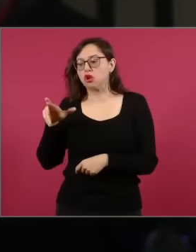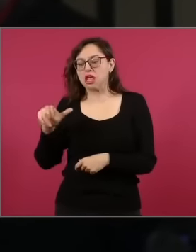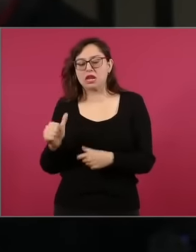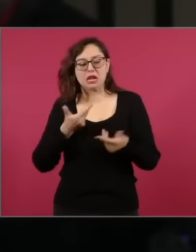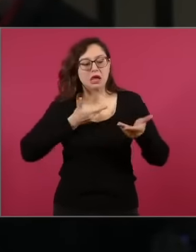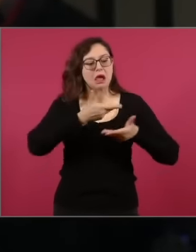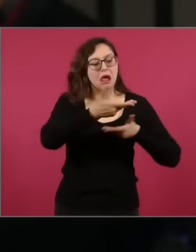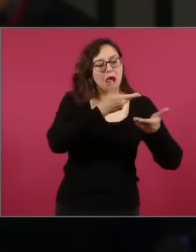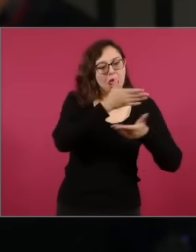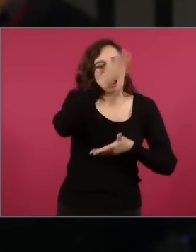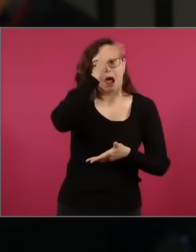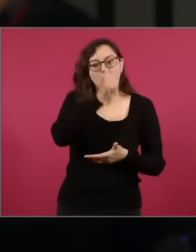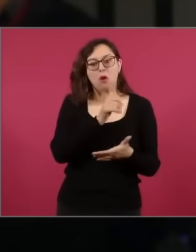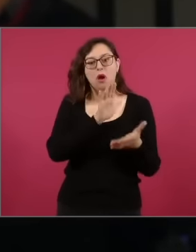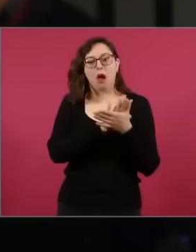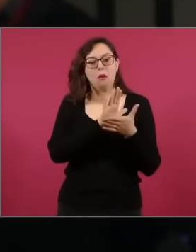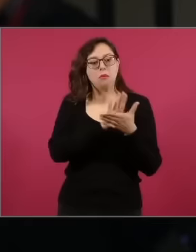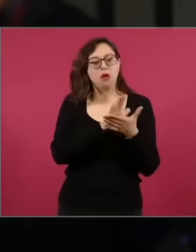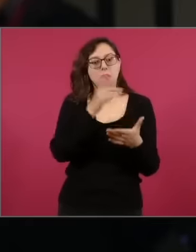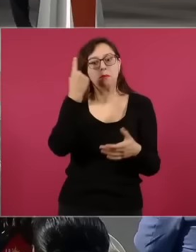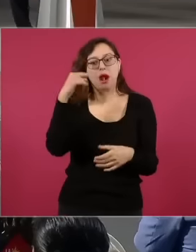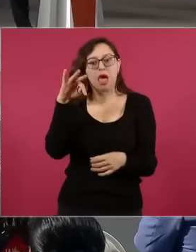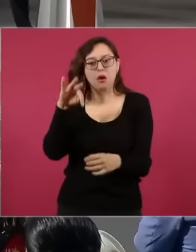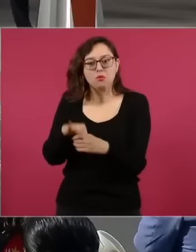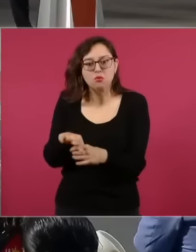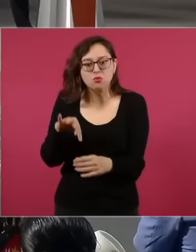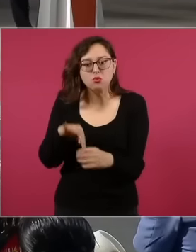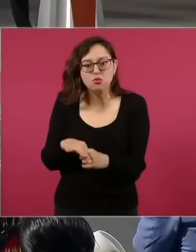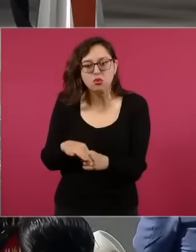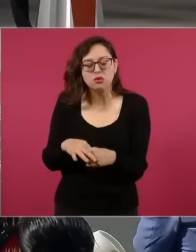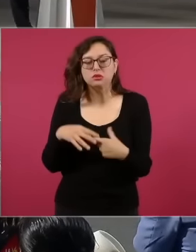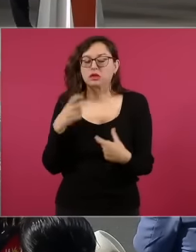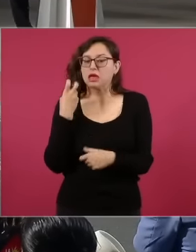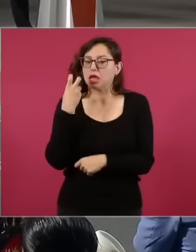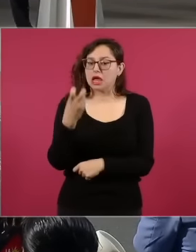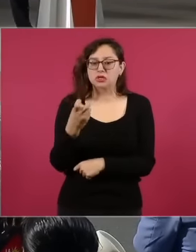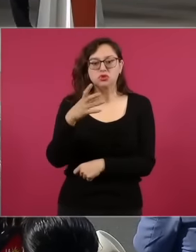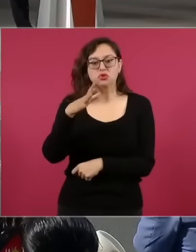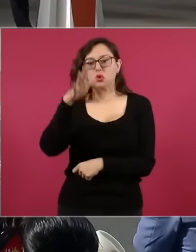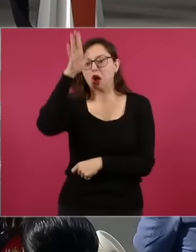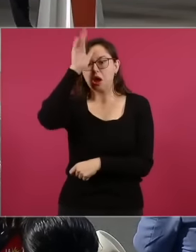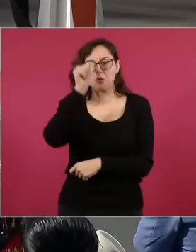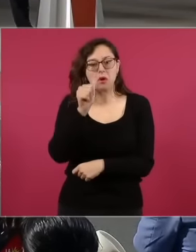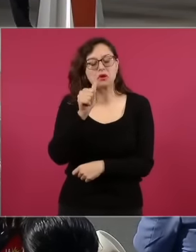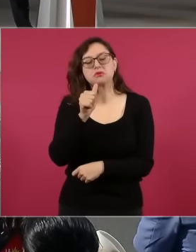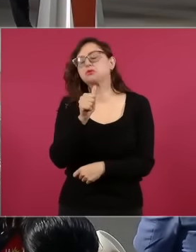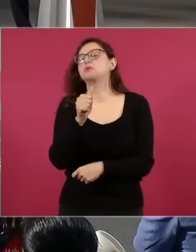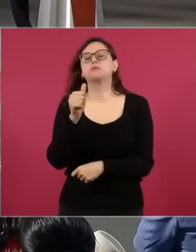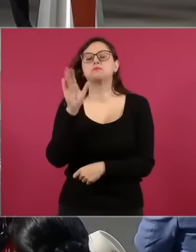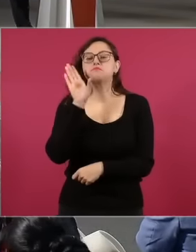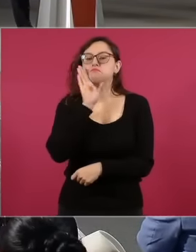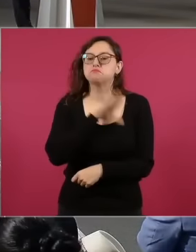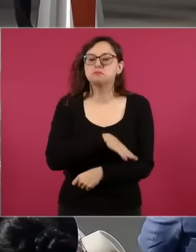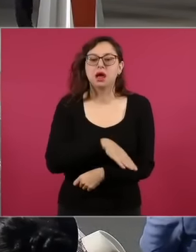with this criminal in exchange for a vote unforgivable alliances that make history President, what can